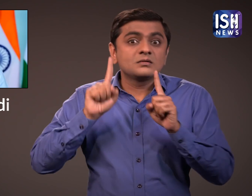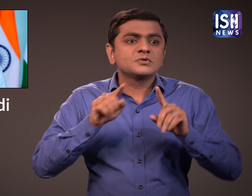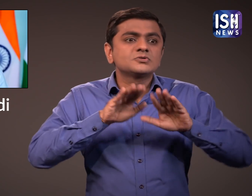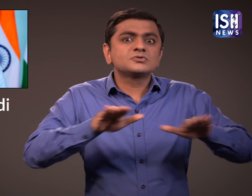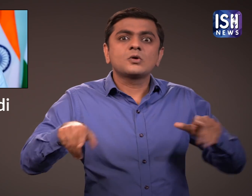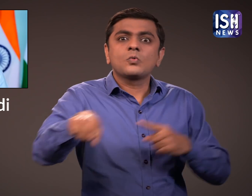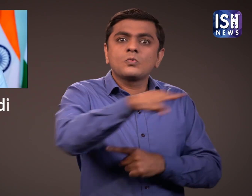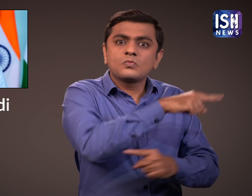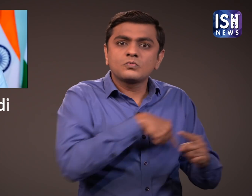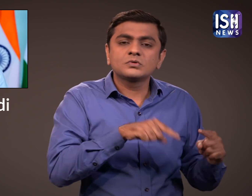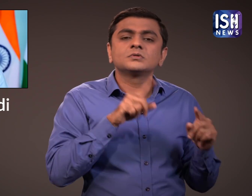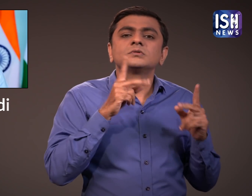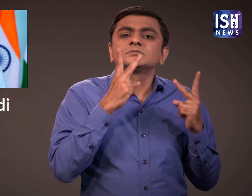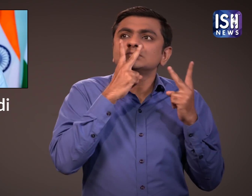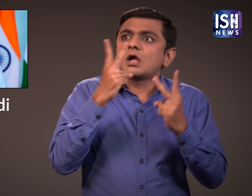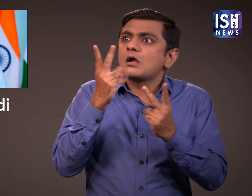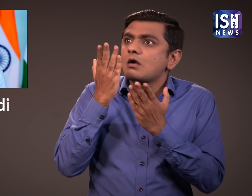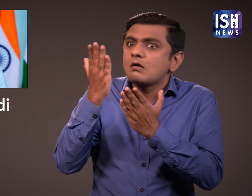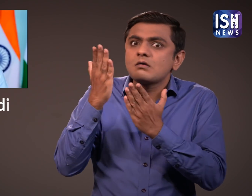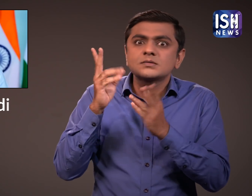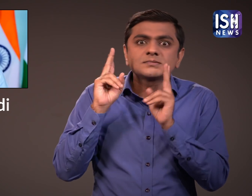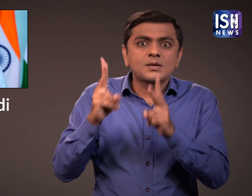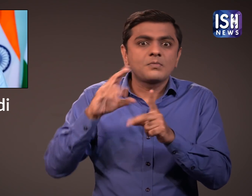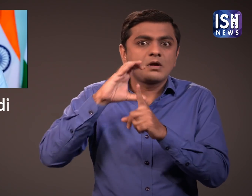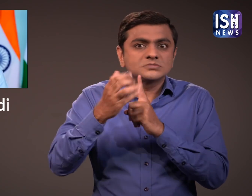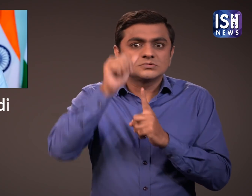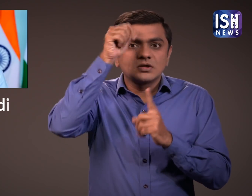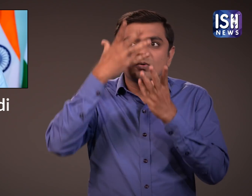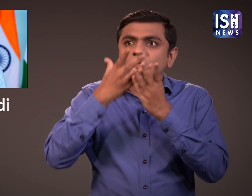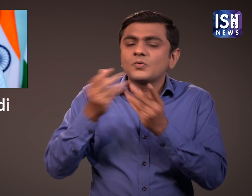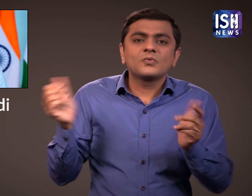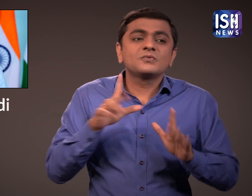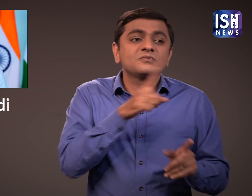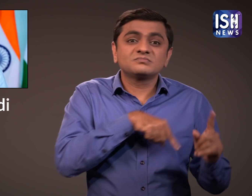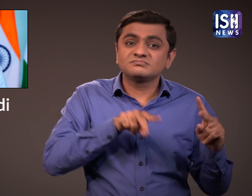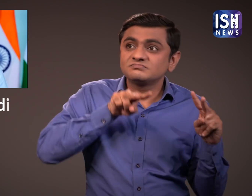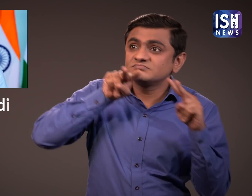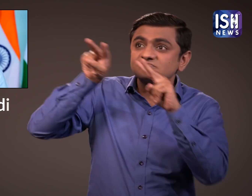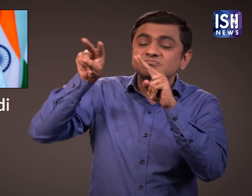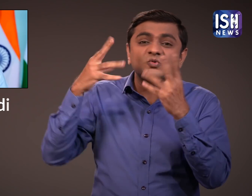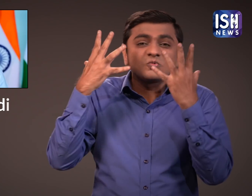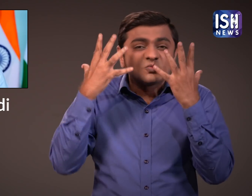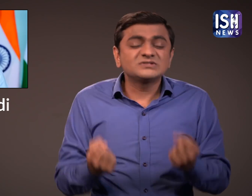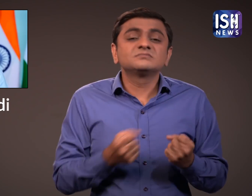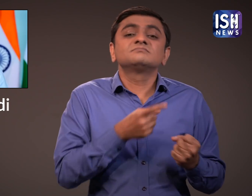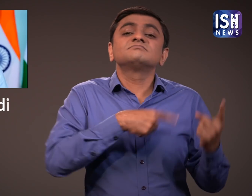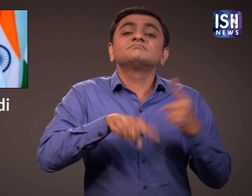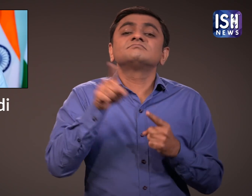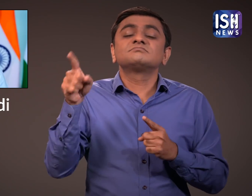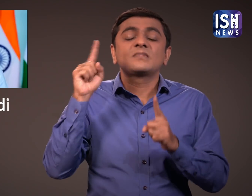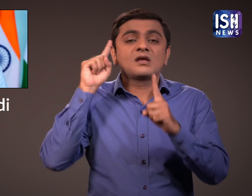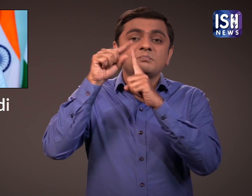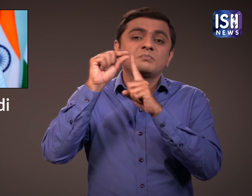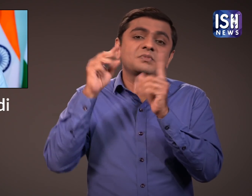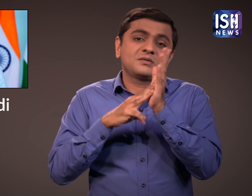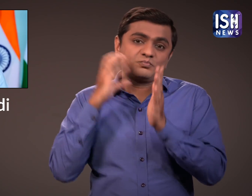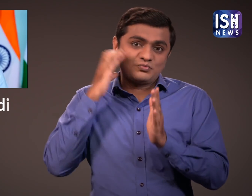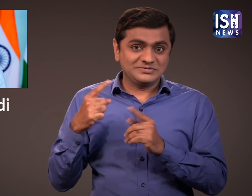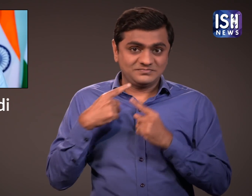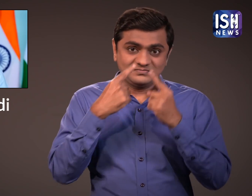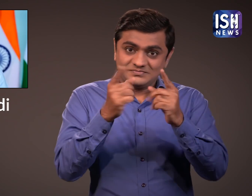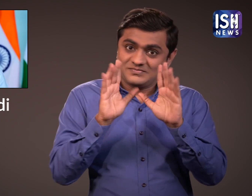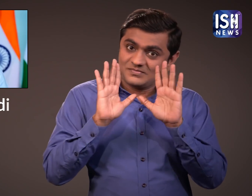and wants the youth of our country to be made aware of our rich culture and tradition.